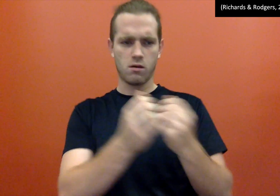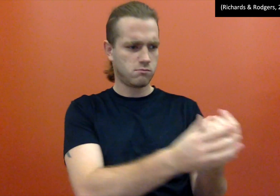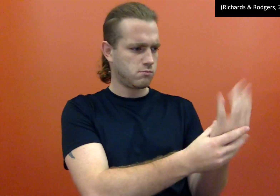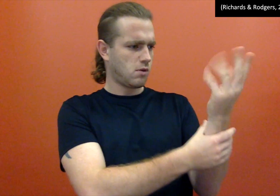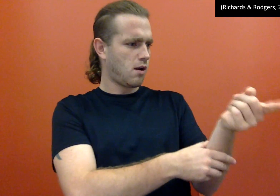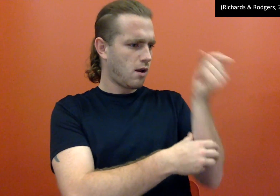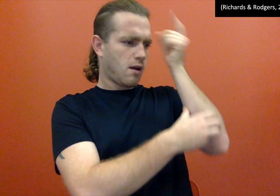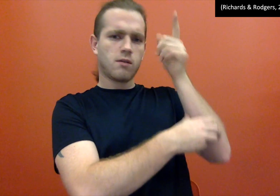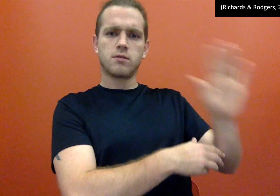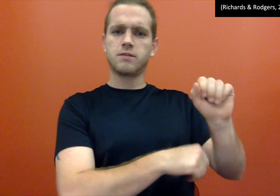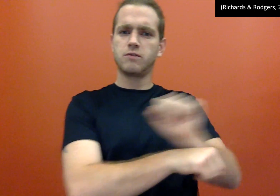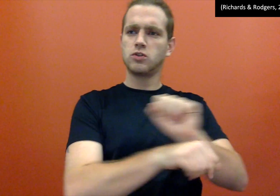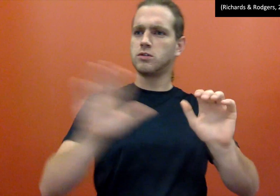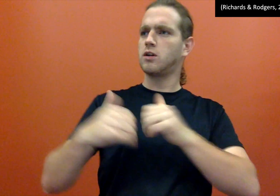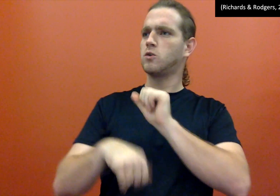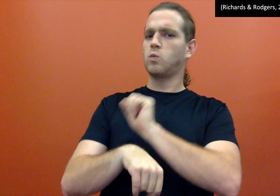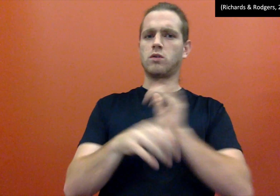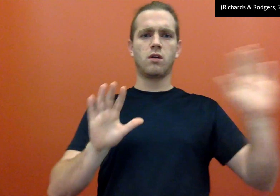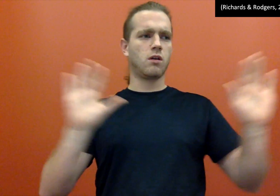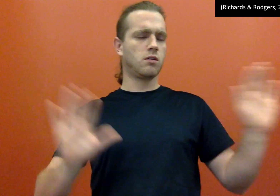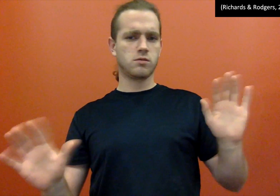Wonders and understands of how it grows, how it functions, and how it works.